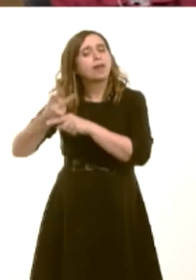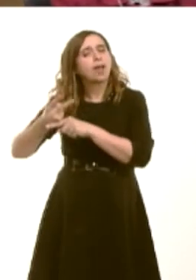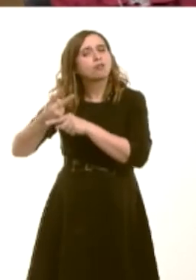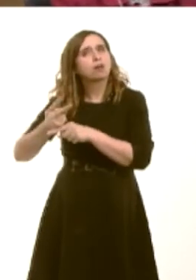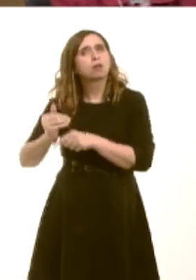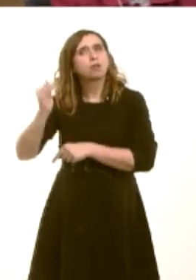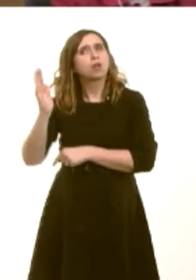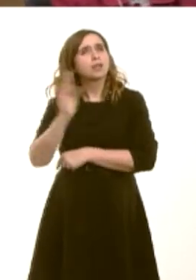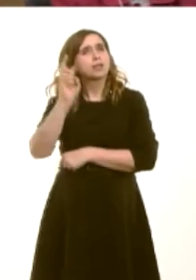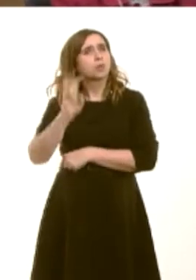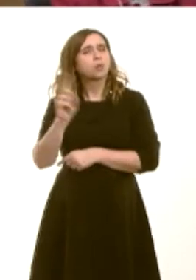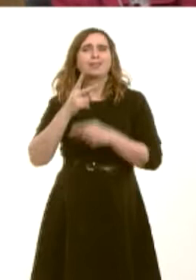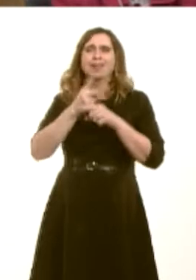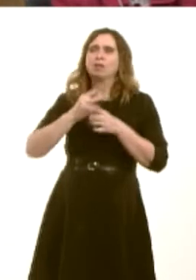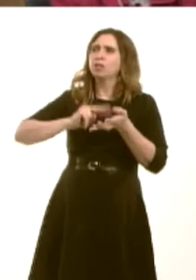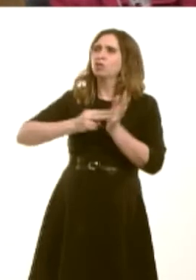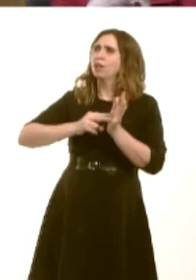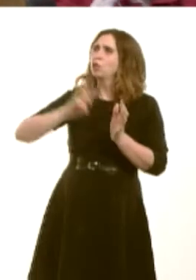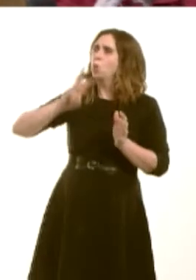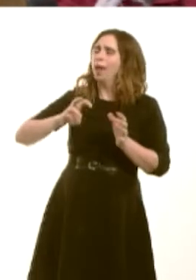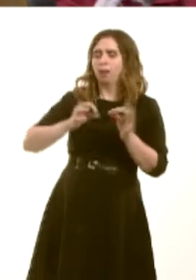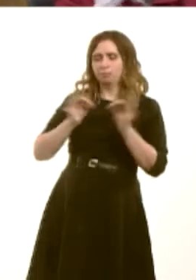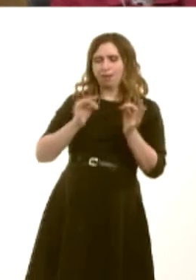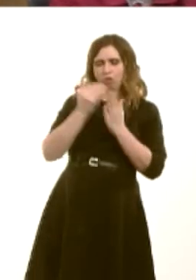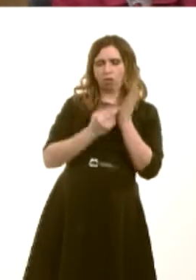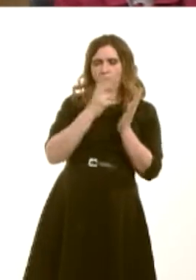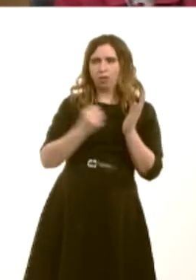Carwyn Jones: The Carers Strategies (Wales) Measure 2010 and, of course, the Social Services